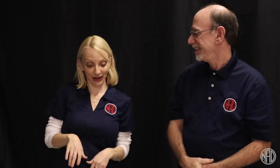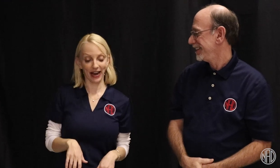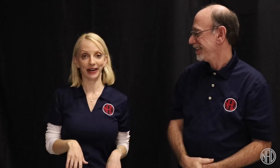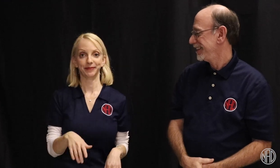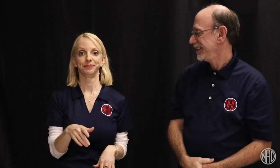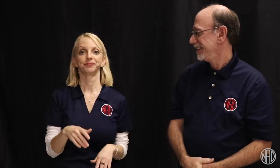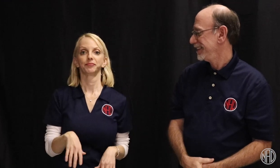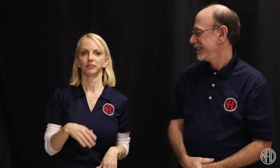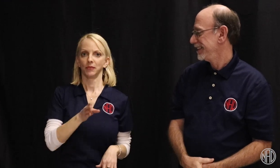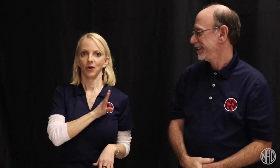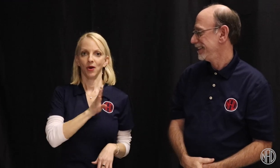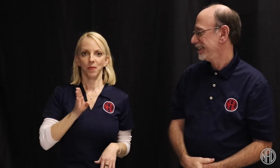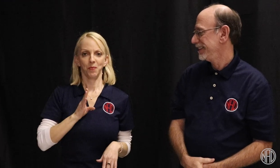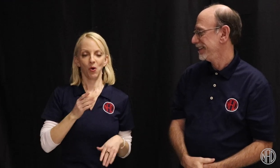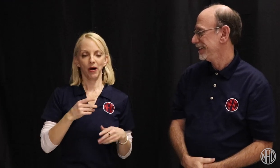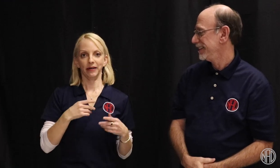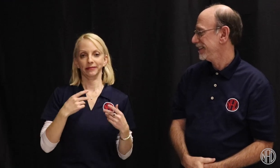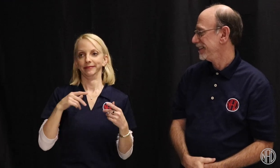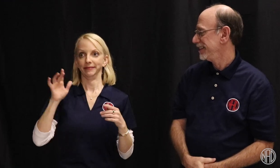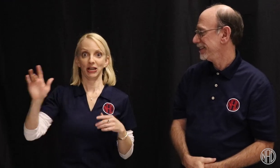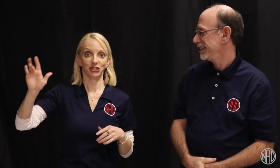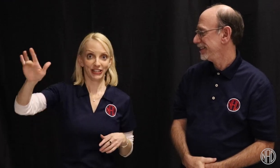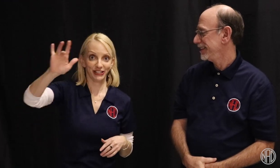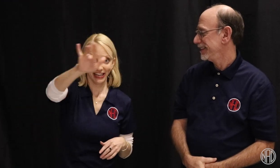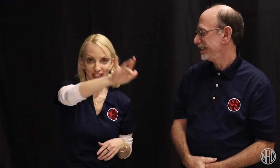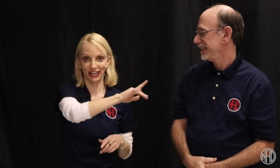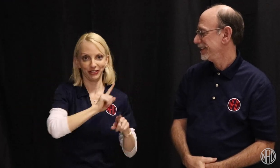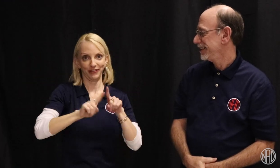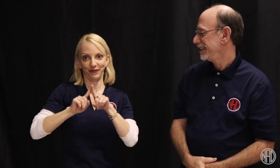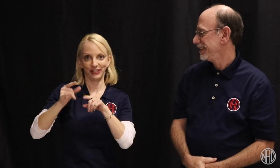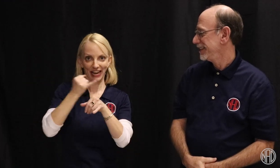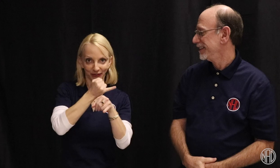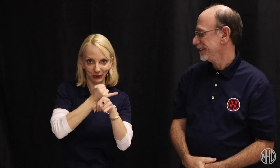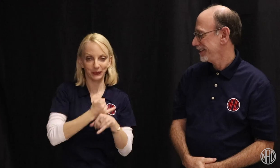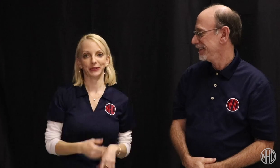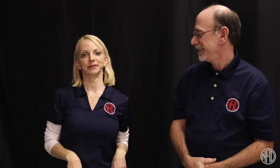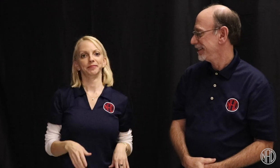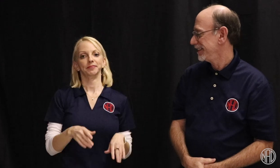The NAD Board had the opportunity to visit several deaf schools.